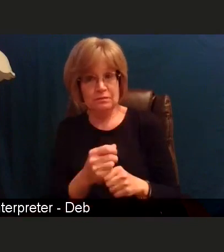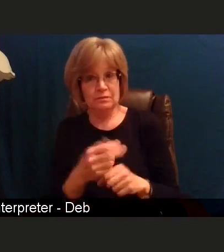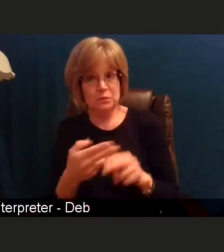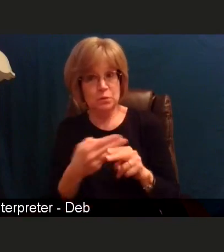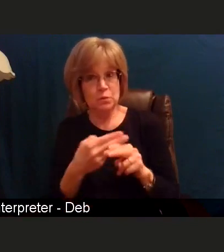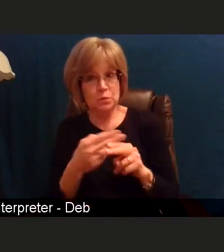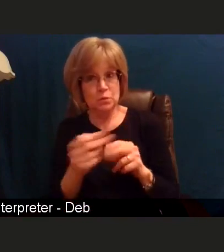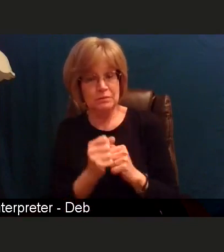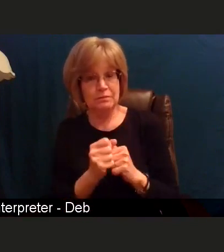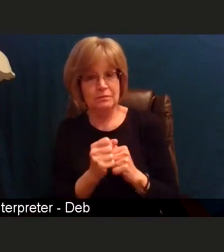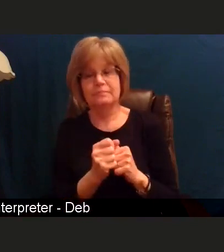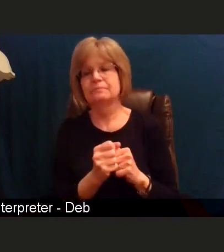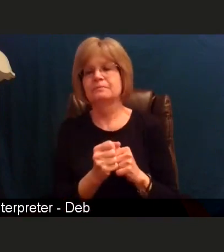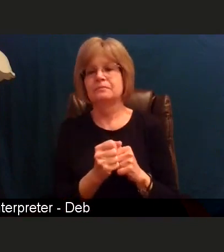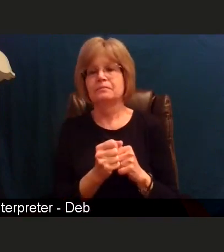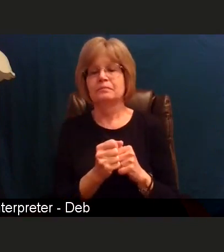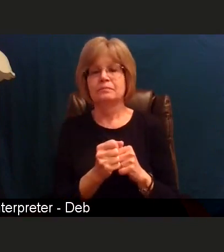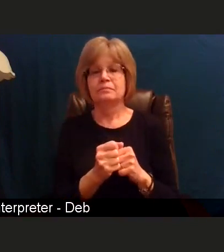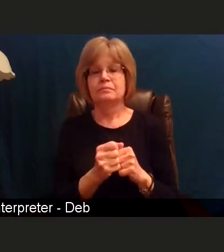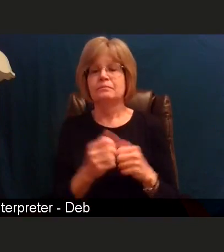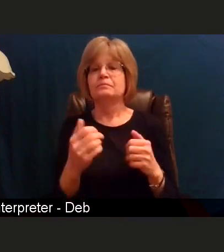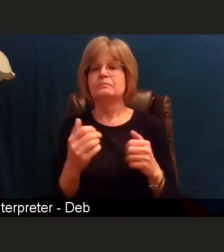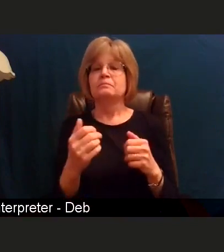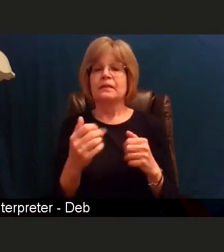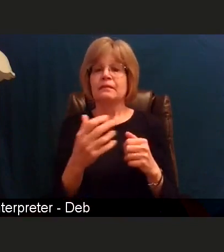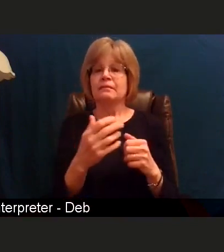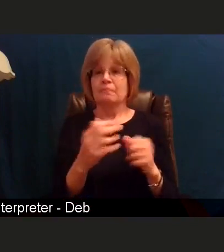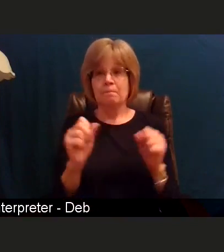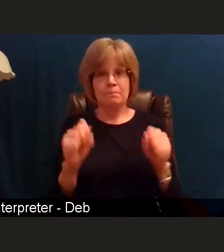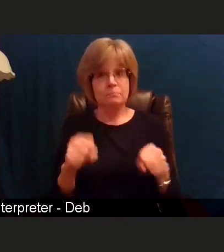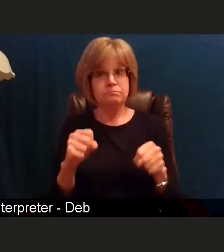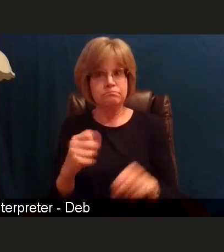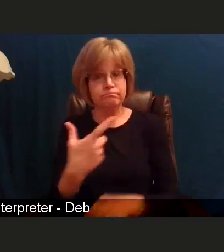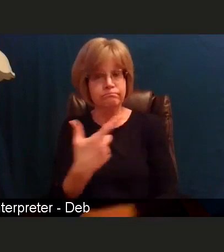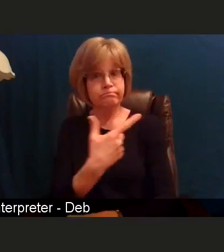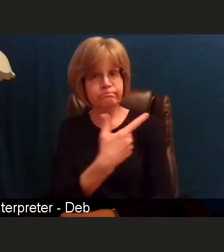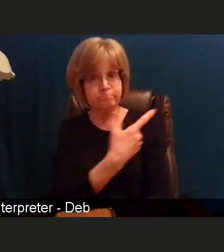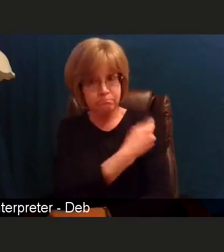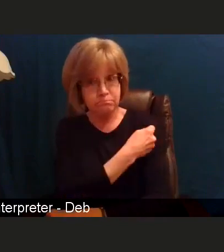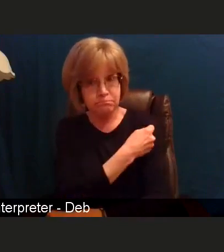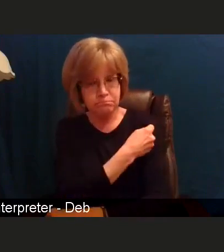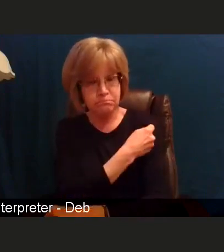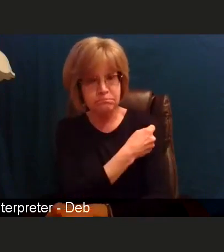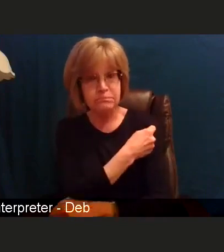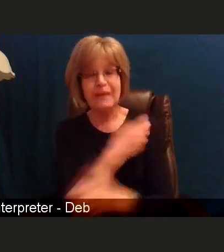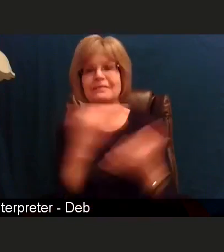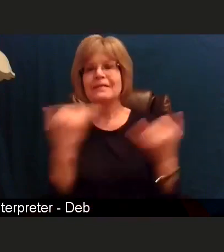basically have the possibility of getting it, and now what we need to do is to figure out the